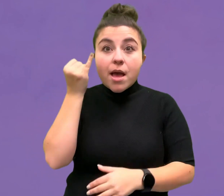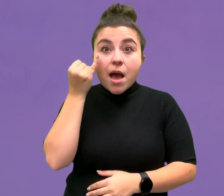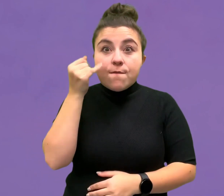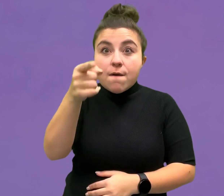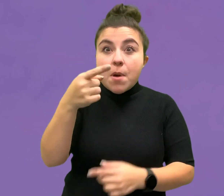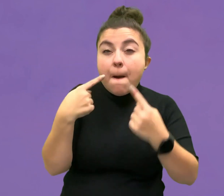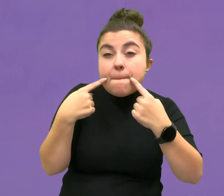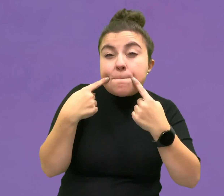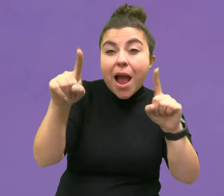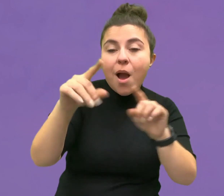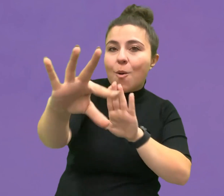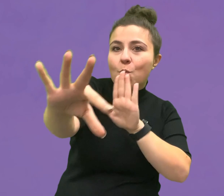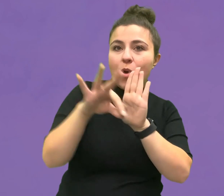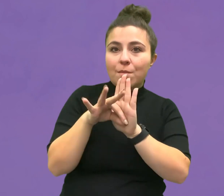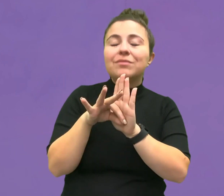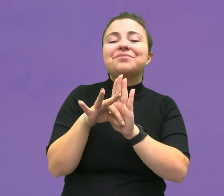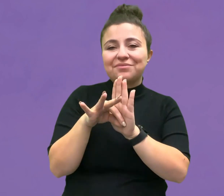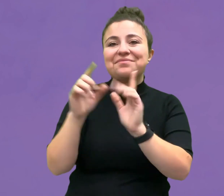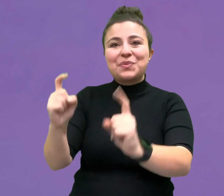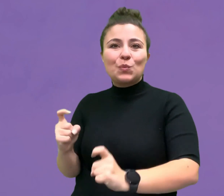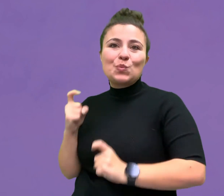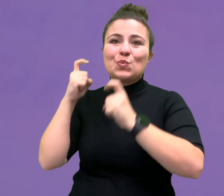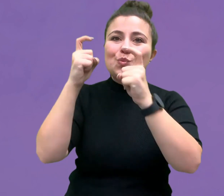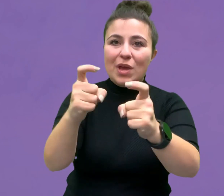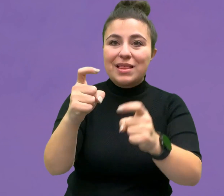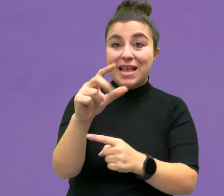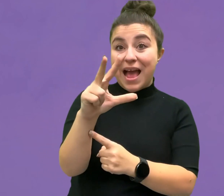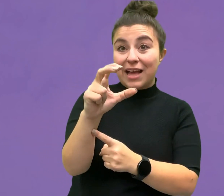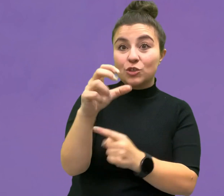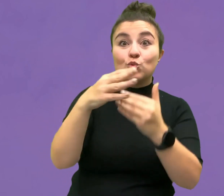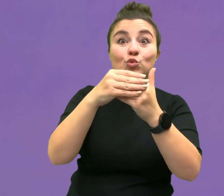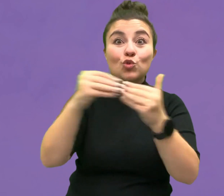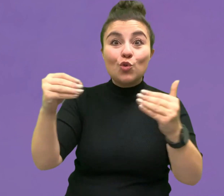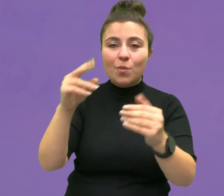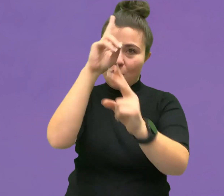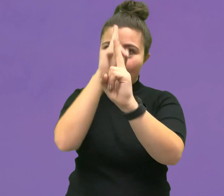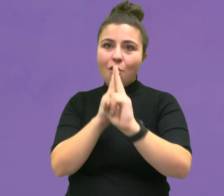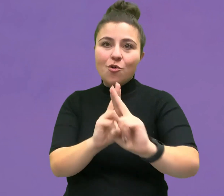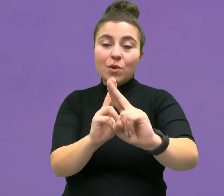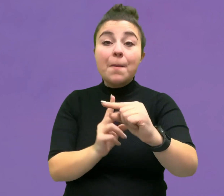If you are successfully selected, you will receive a $300 honorarium,